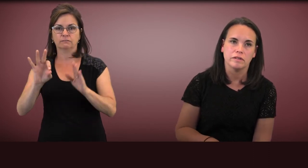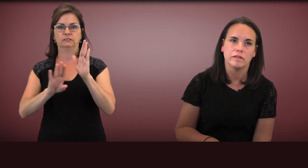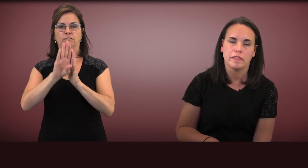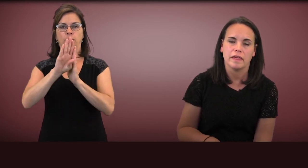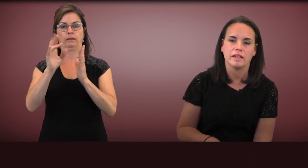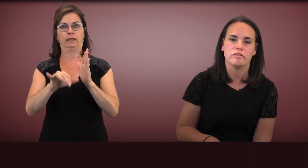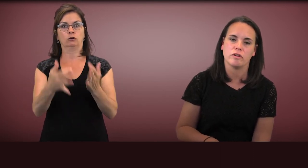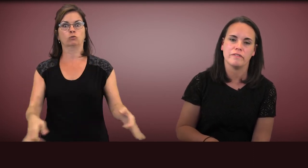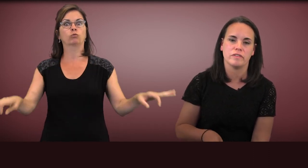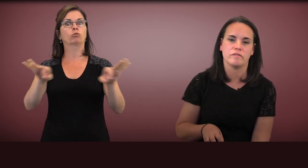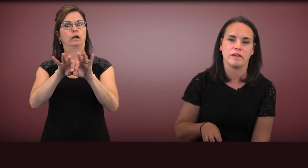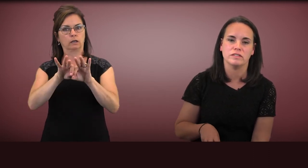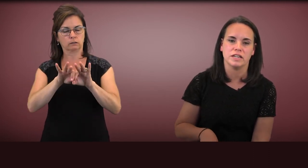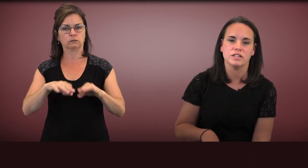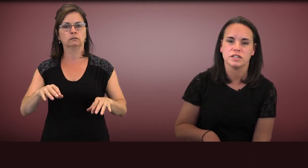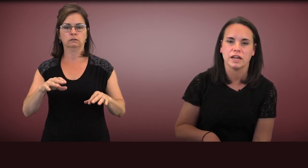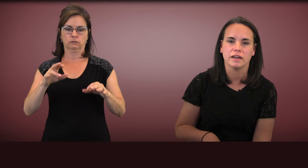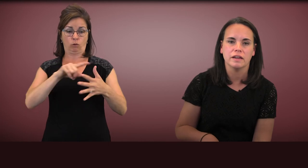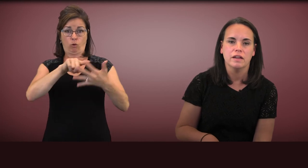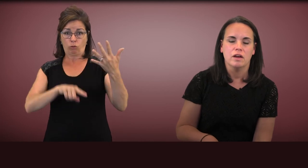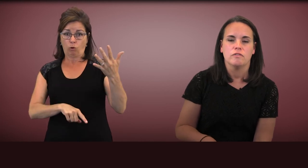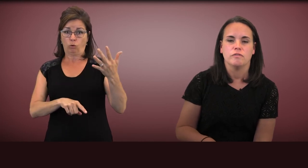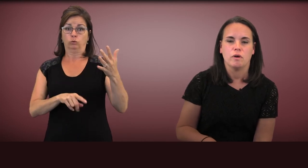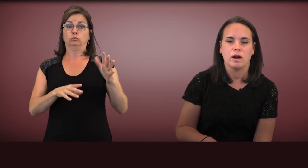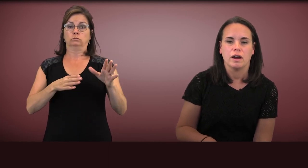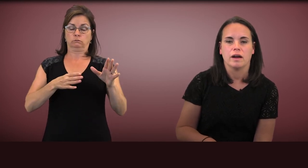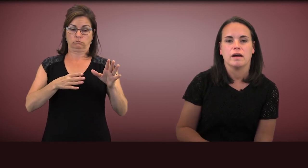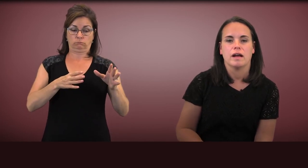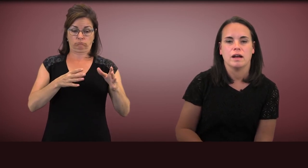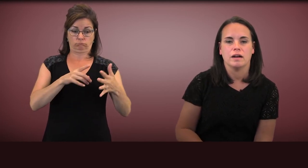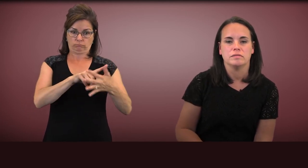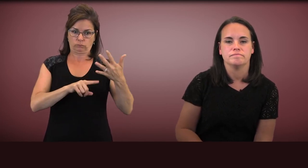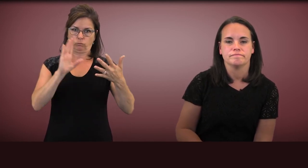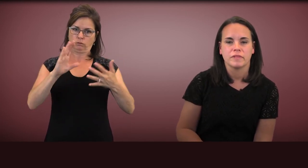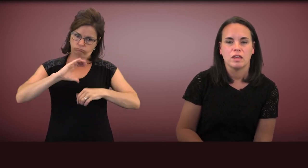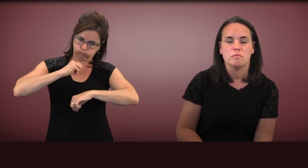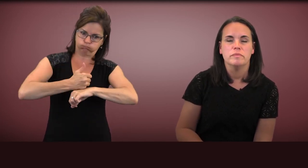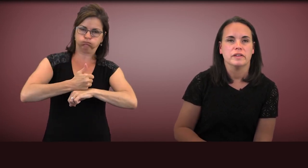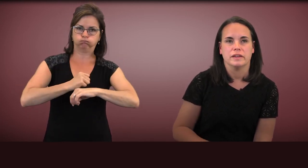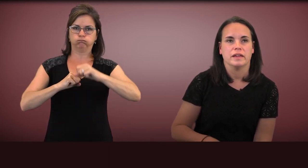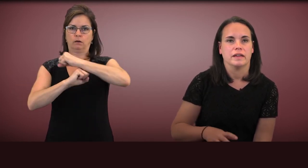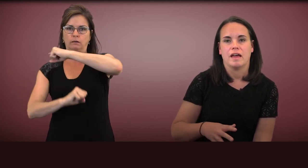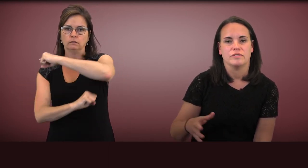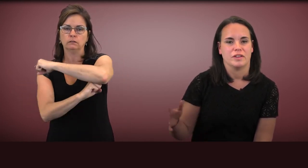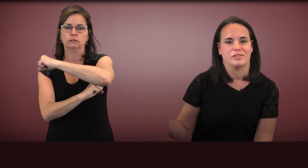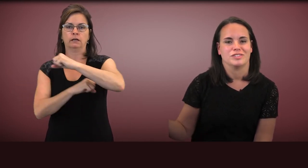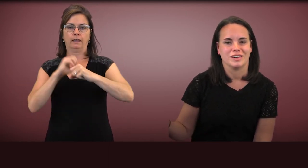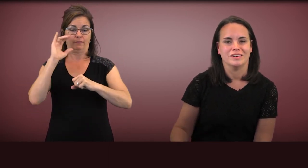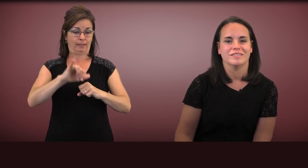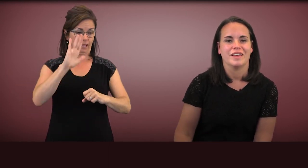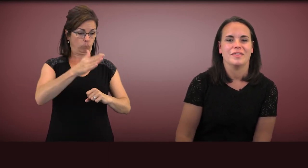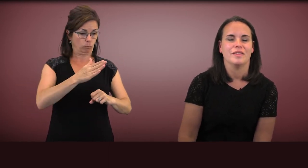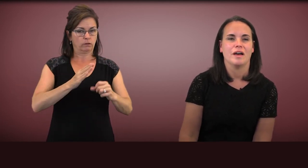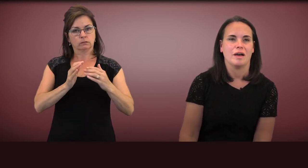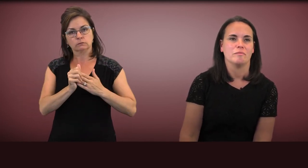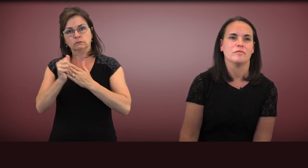that serve as a foundation for building every other skill.